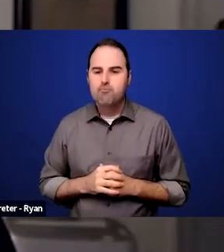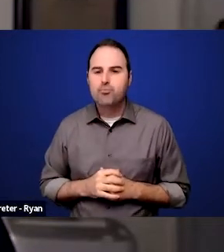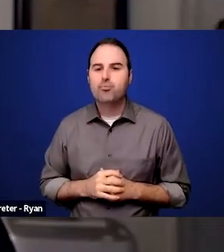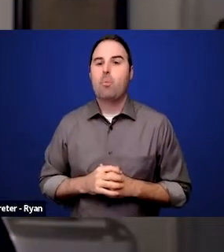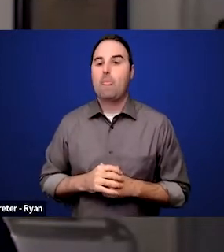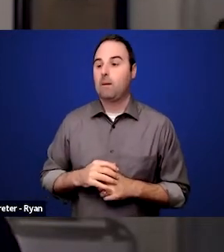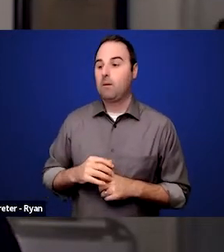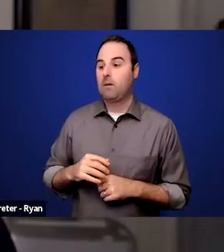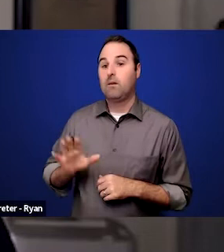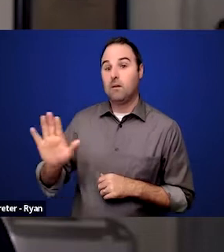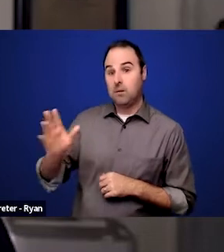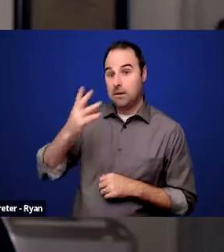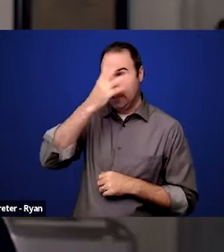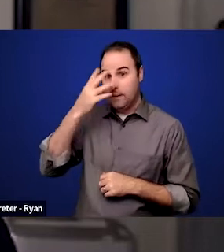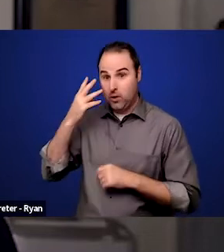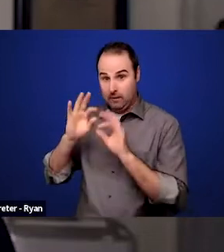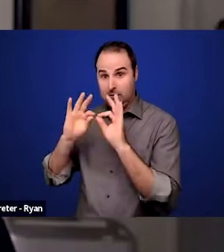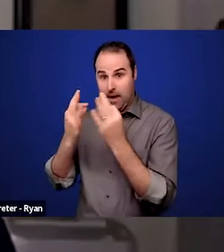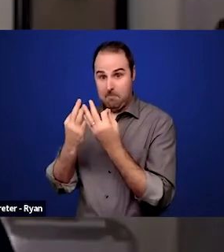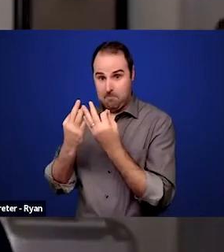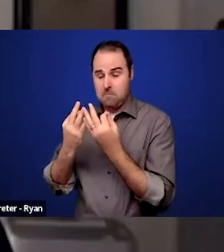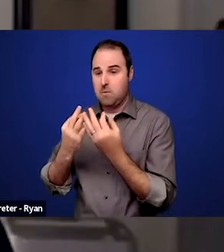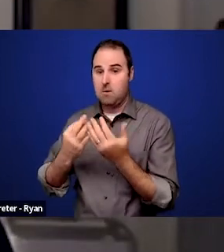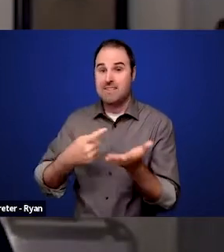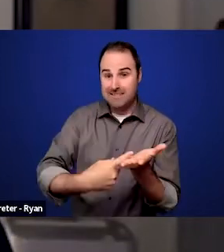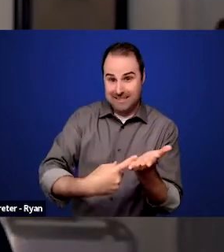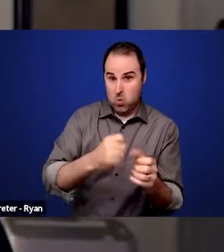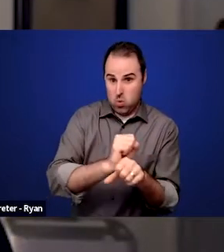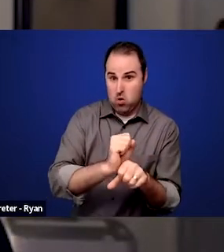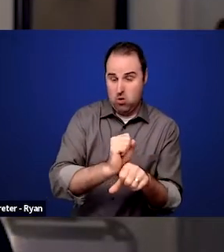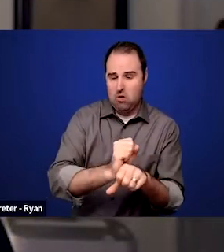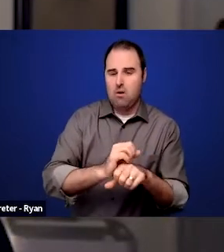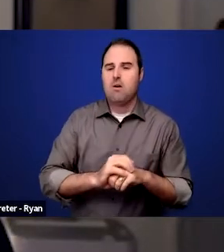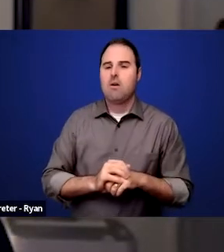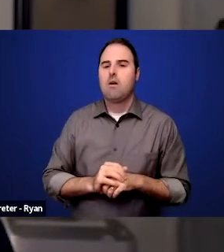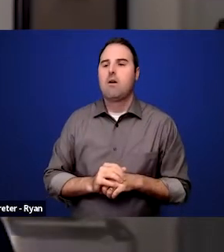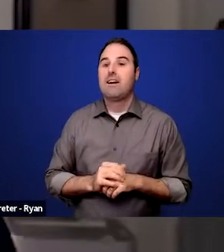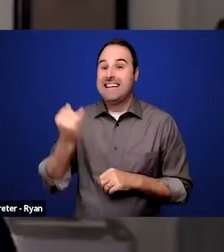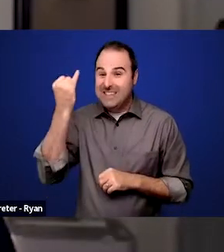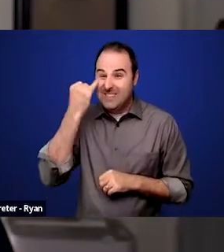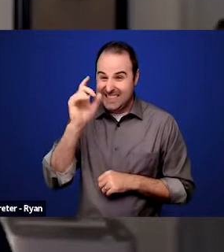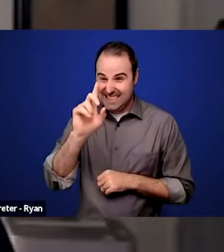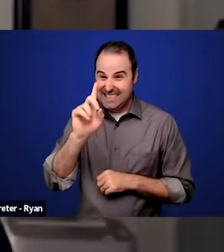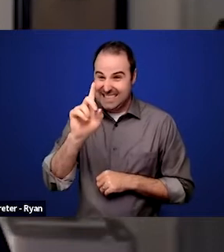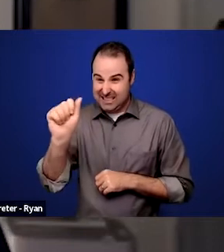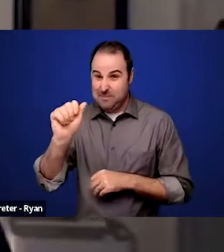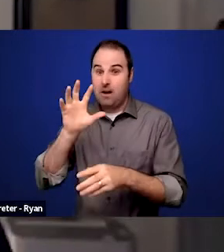I think it's very important when including disability in those families that there are multiple issues